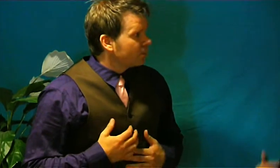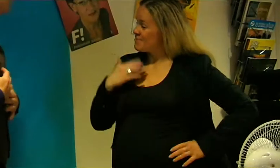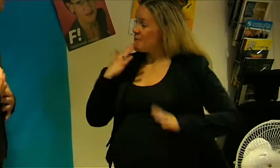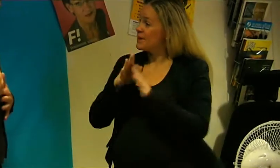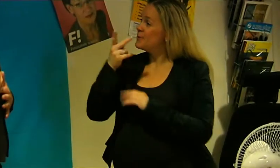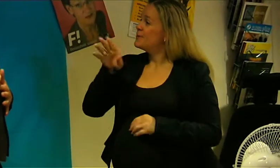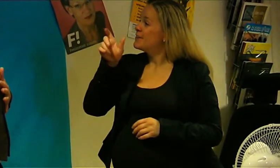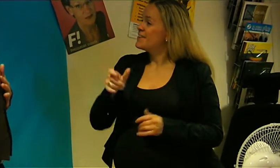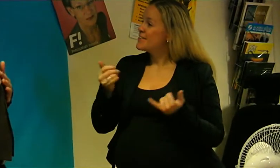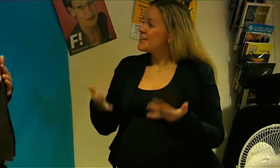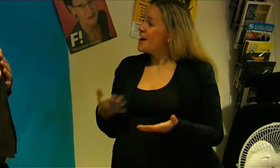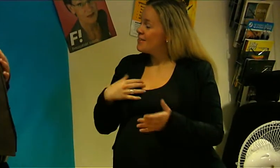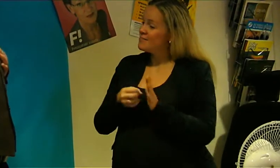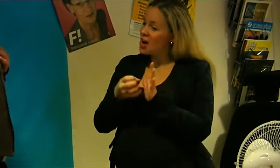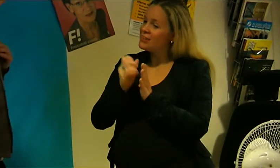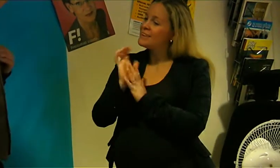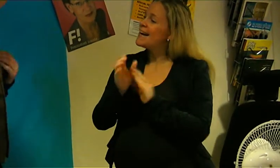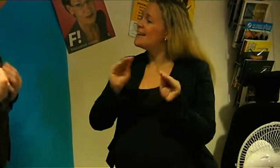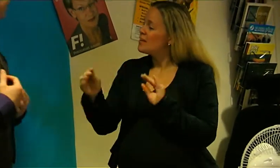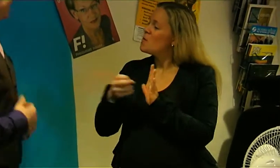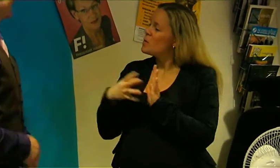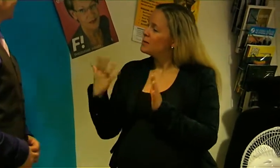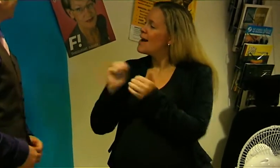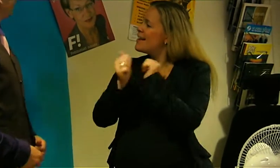I talked with the customer today and explained that changes were needed-